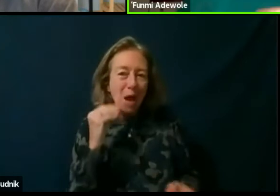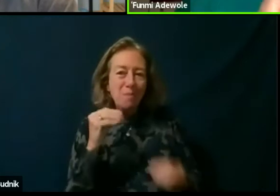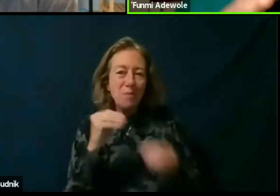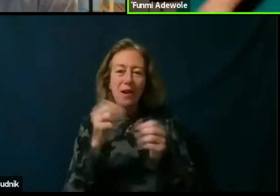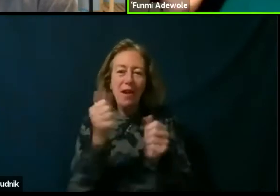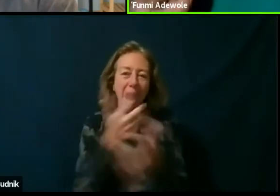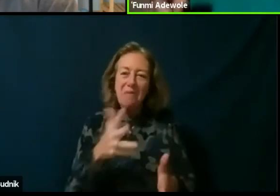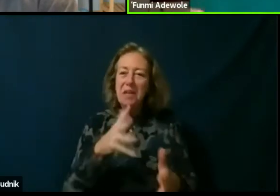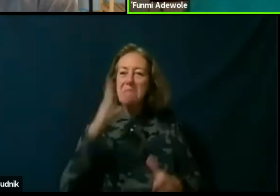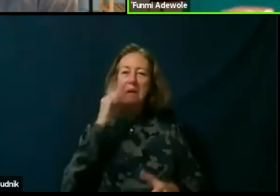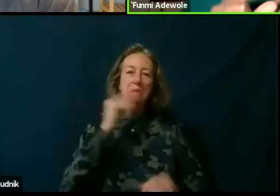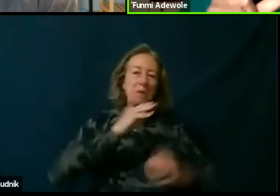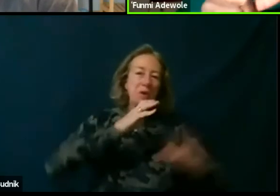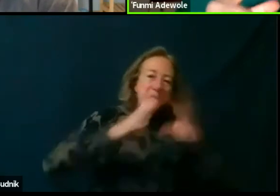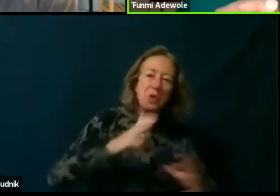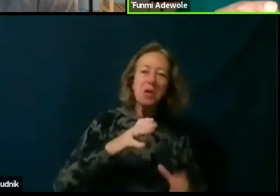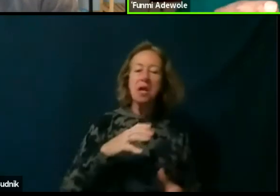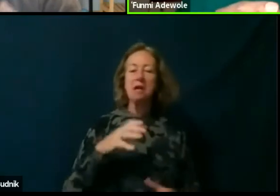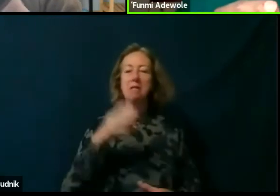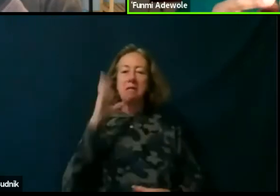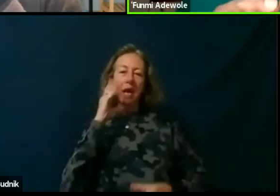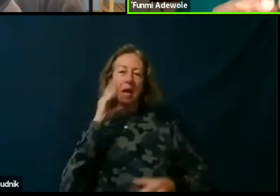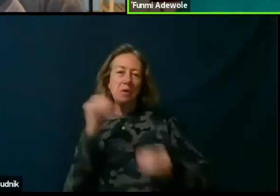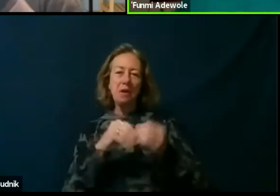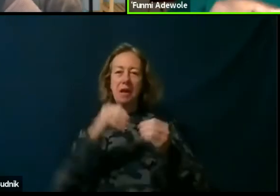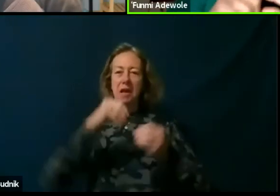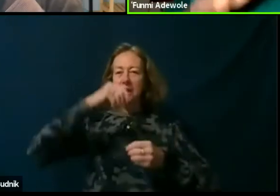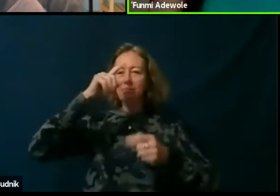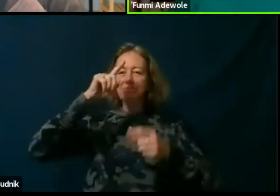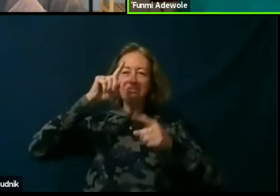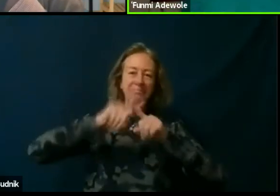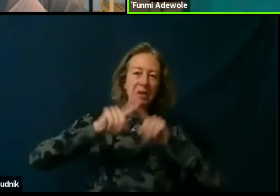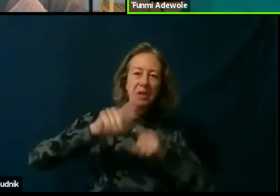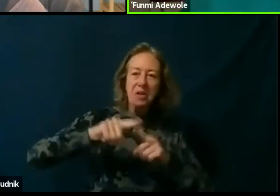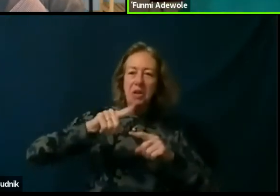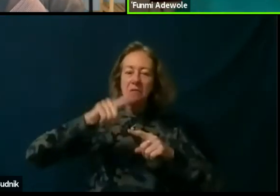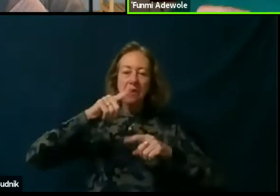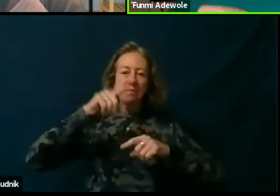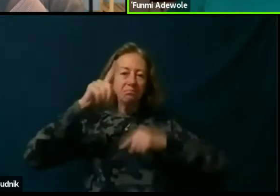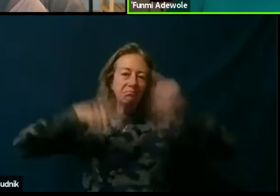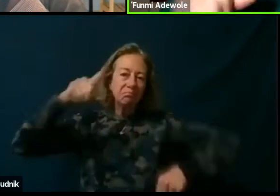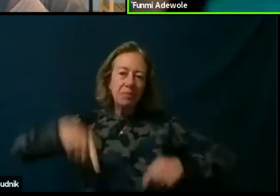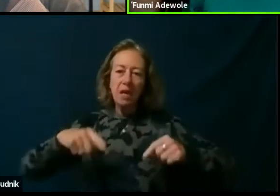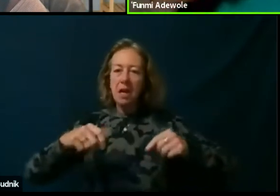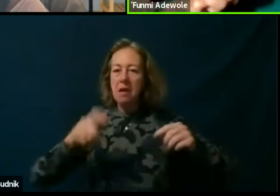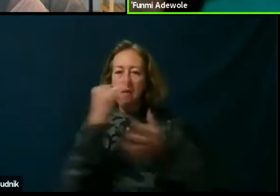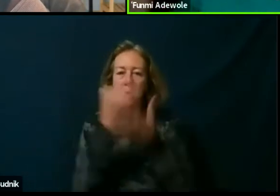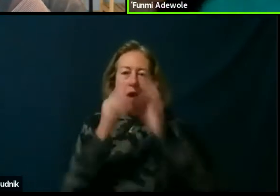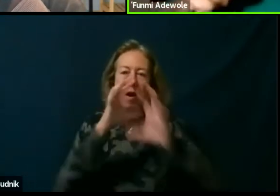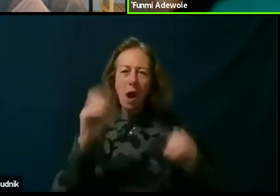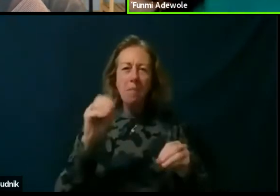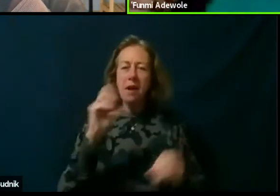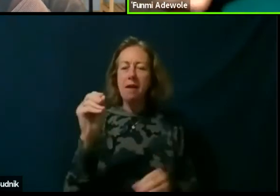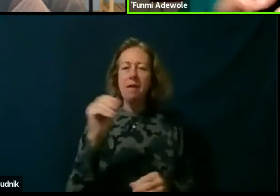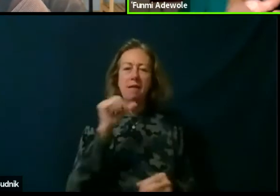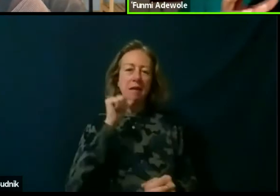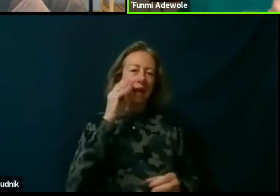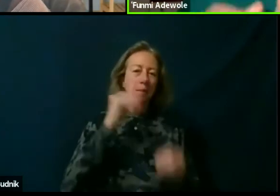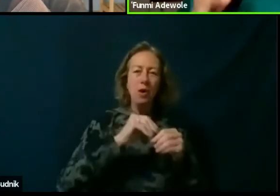expert in the dynamics of an artistic company and an expert also in how the different elements are interacting.